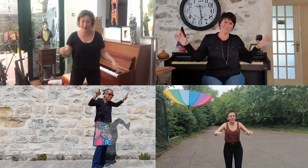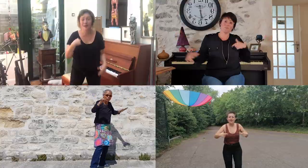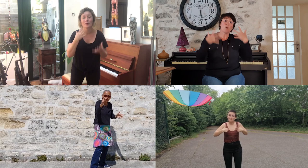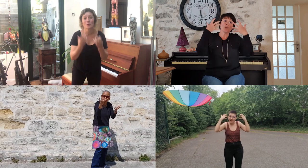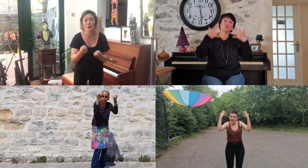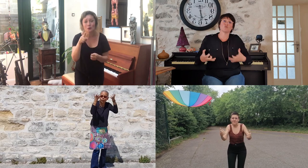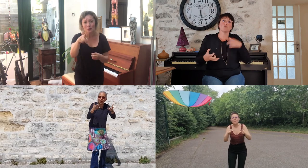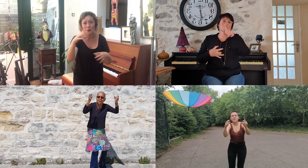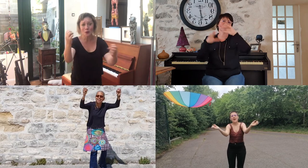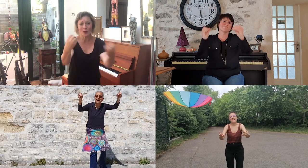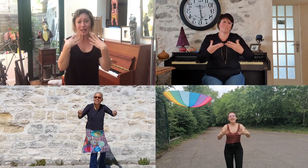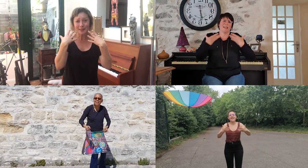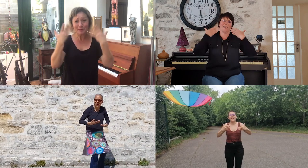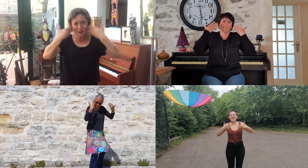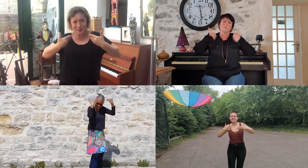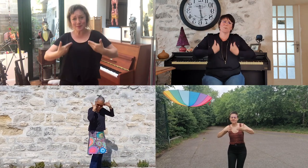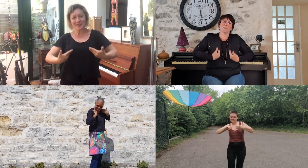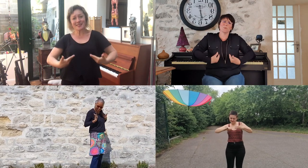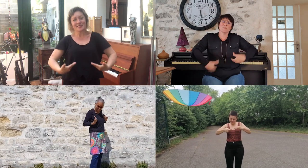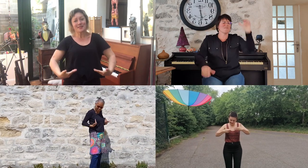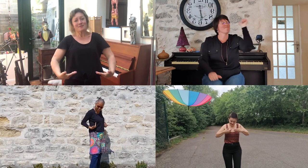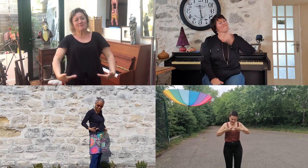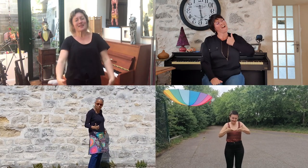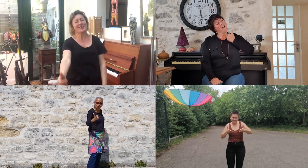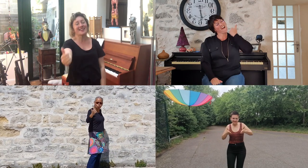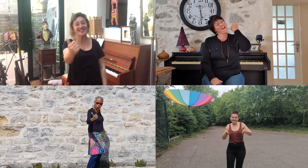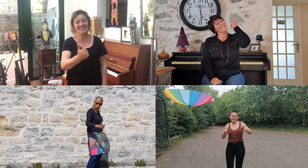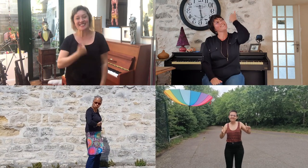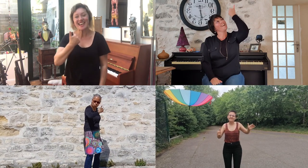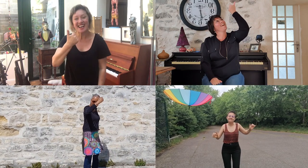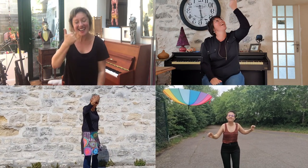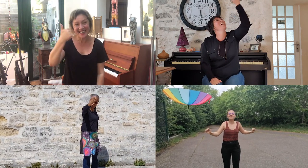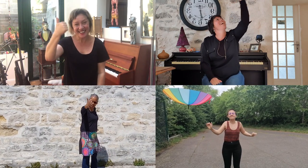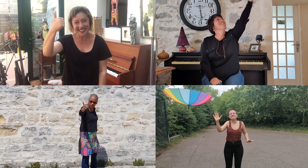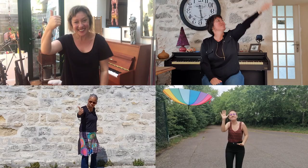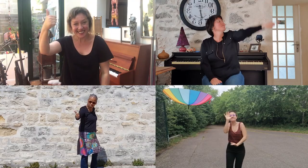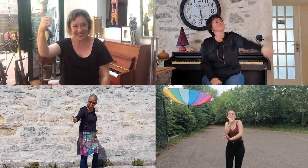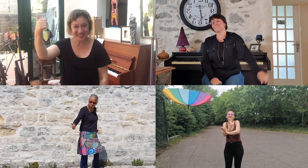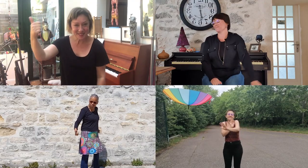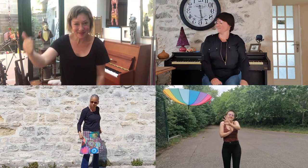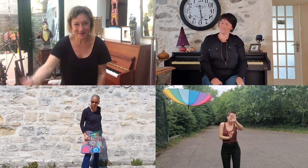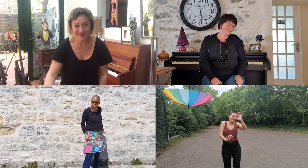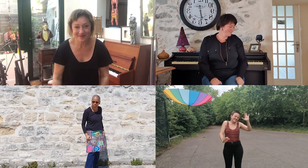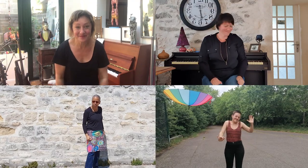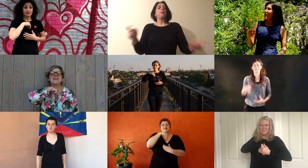I just want you to let me be myself